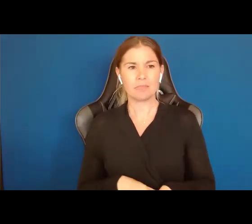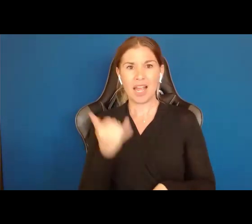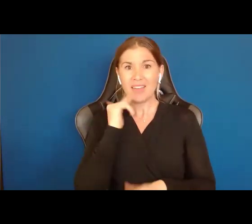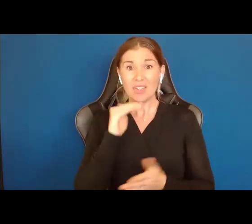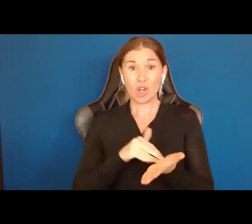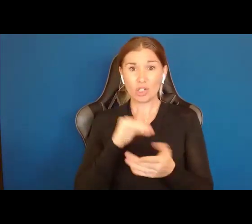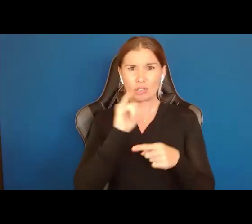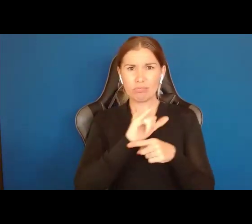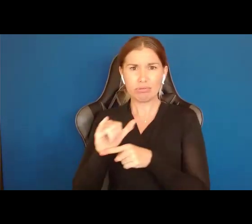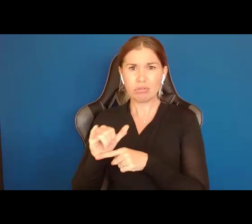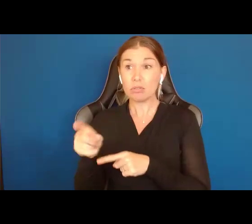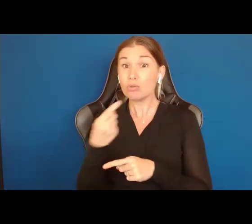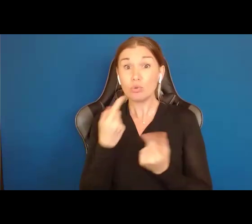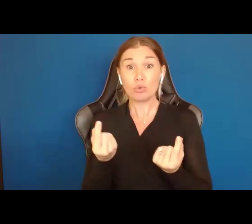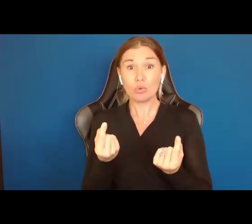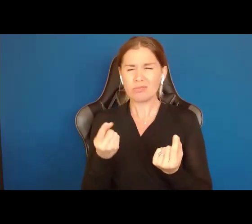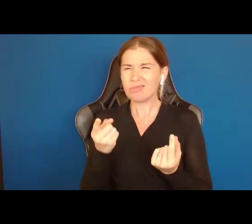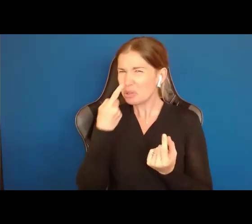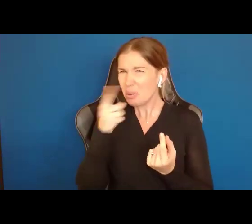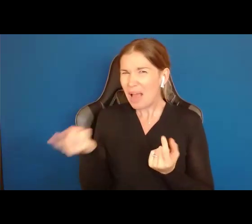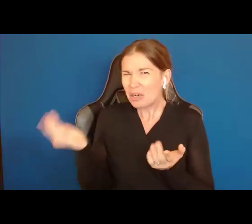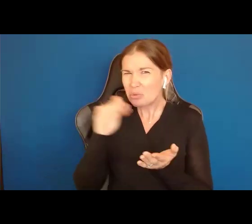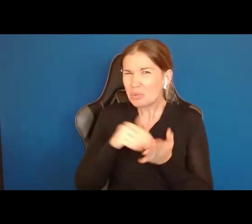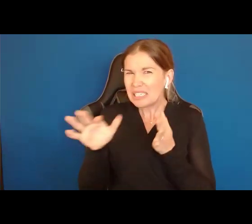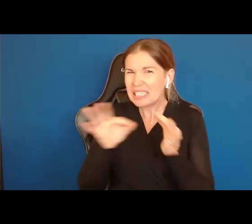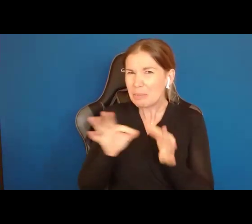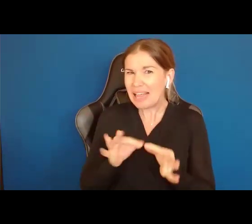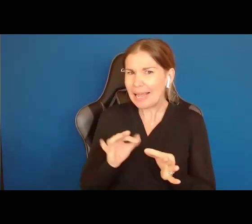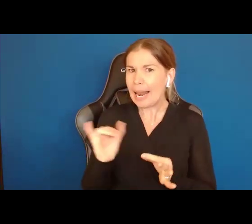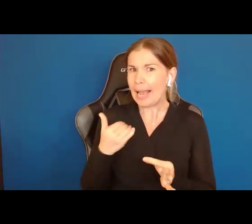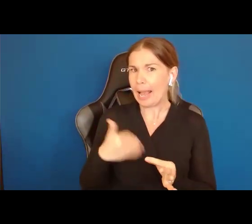you say can you please explain that in plain language like I'm a 3 year old. If the auto mechanic